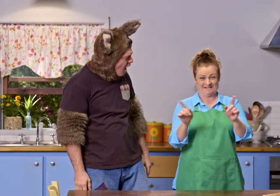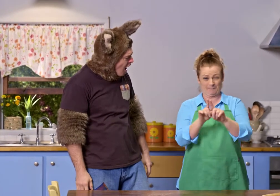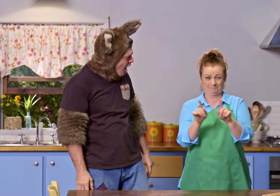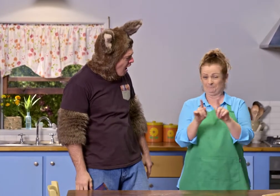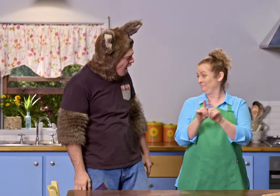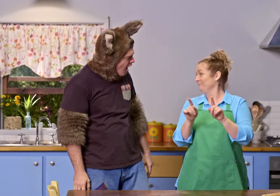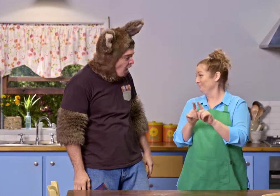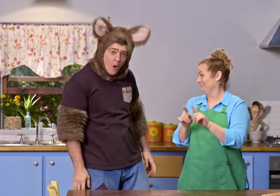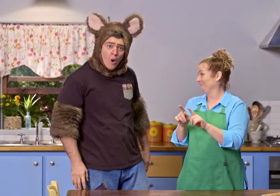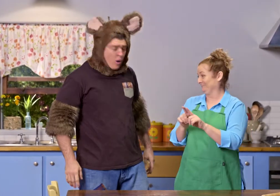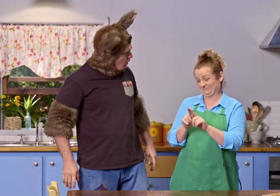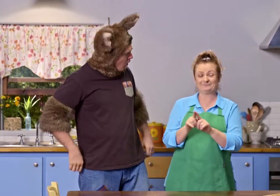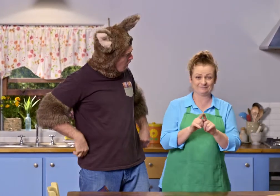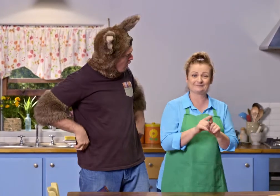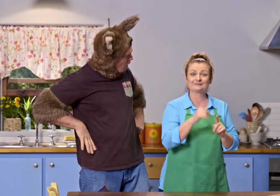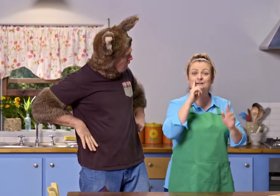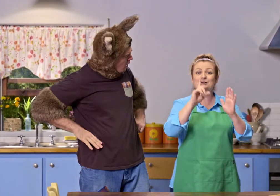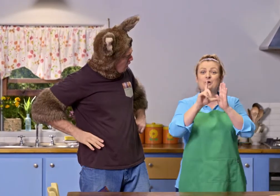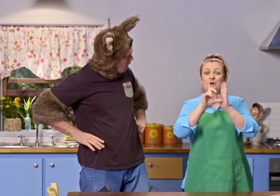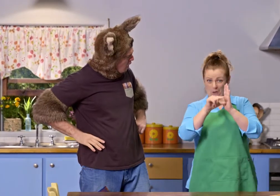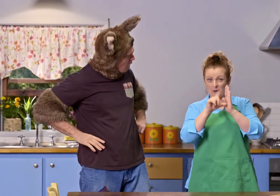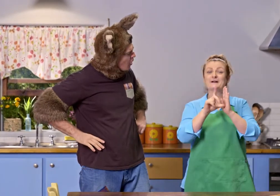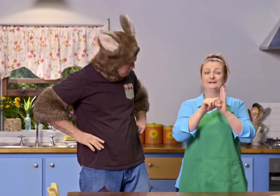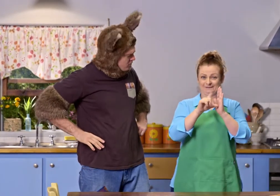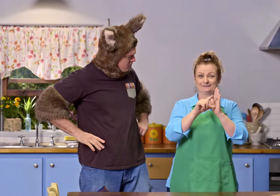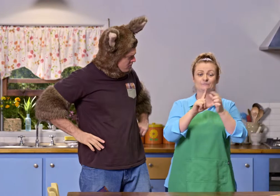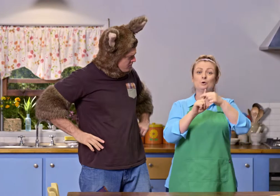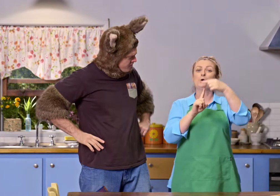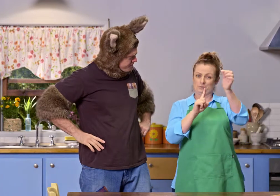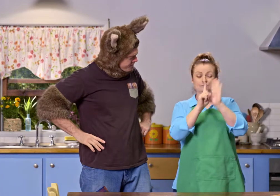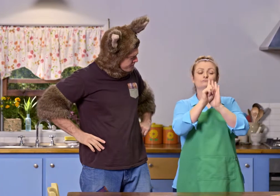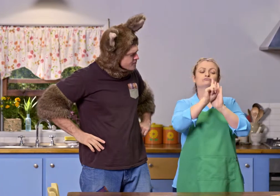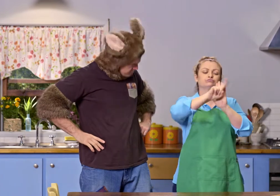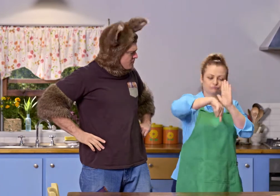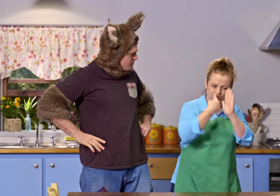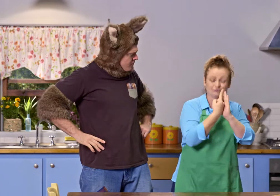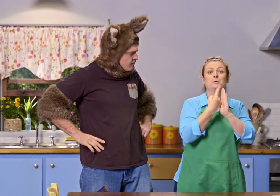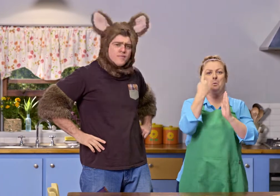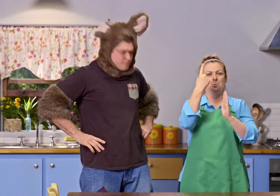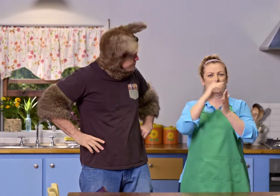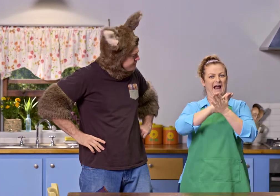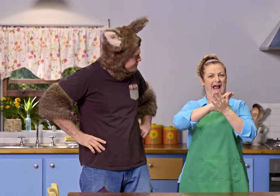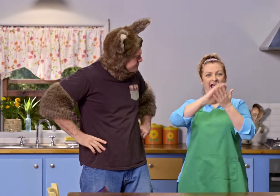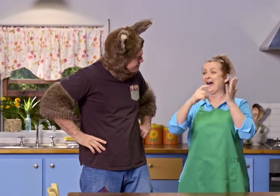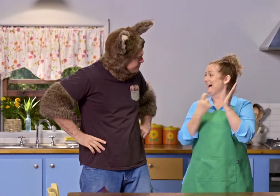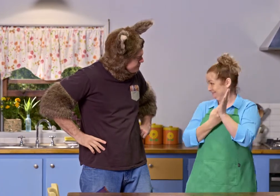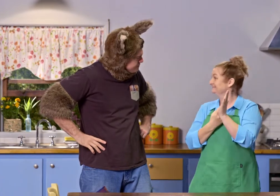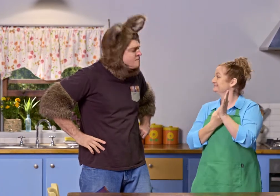They're actually the same amount of time, Possum. When you're looking at a clock, and the big hand goes all the way around,